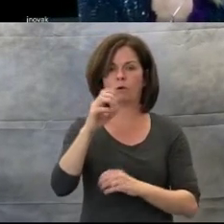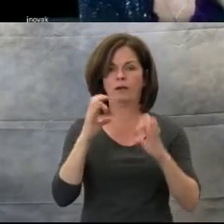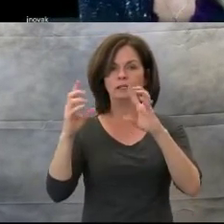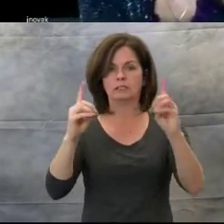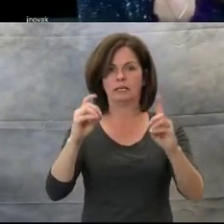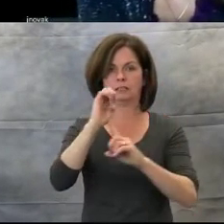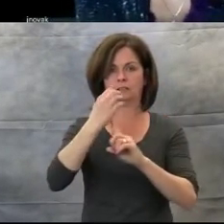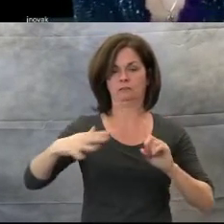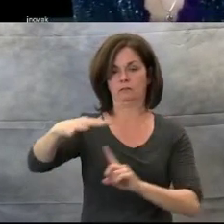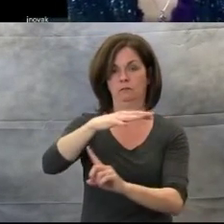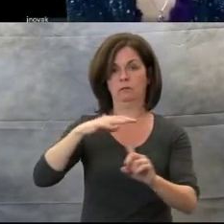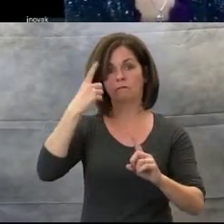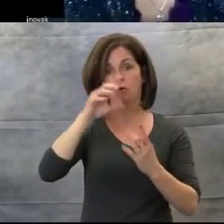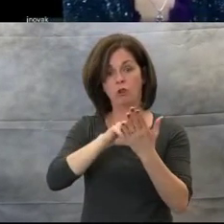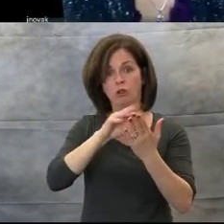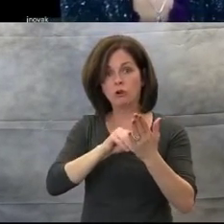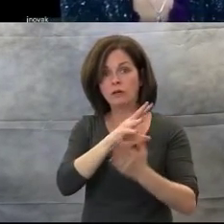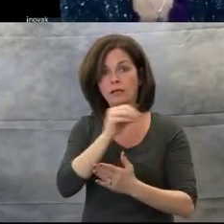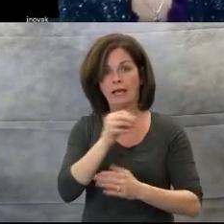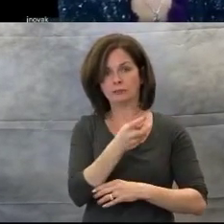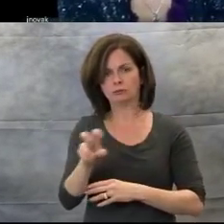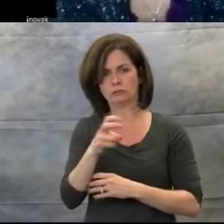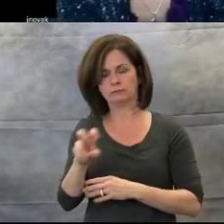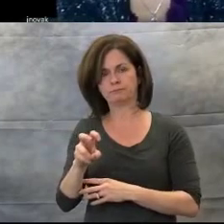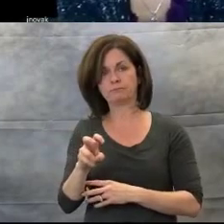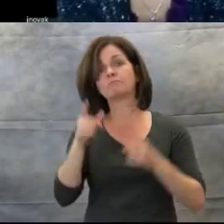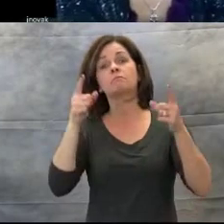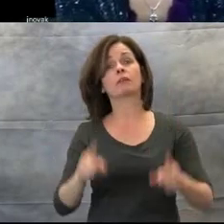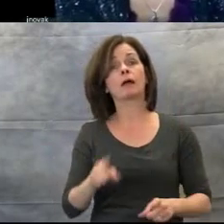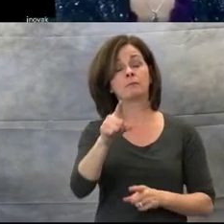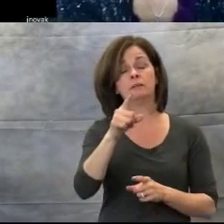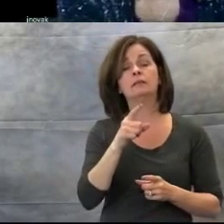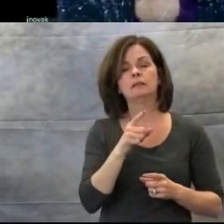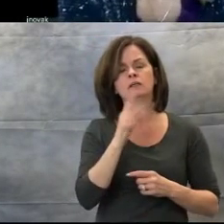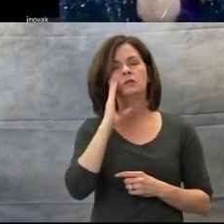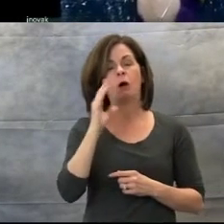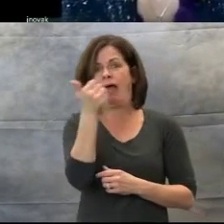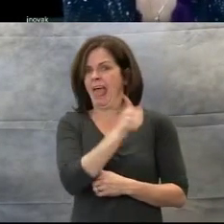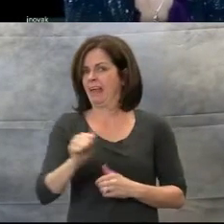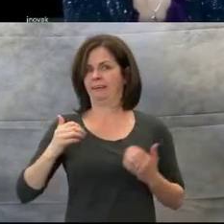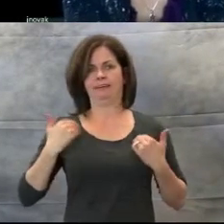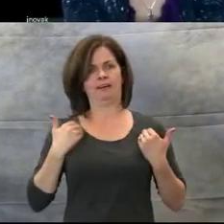Oftentimes, transitions can be difficult for any young student, but especially for students